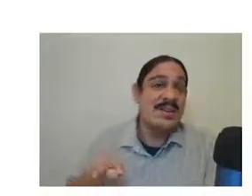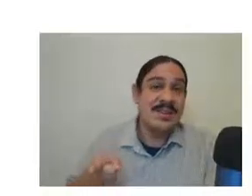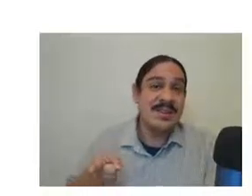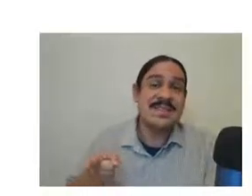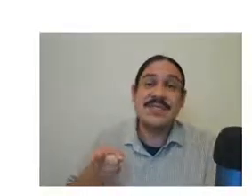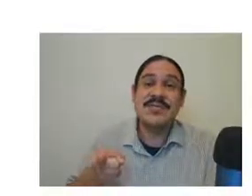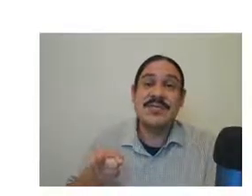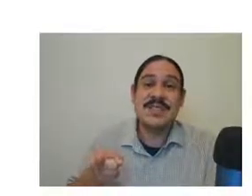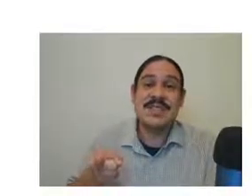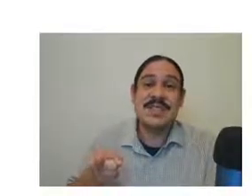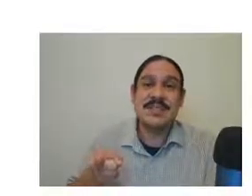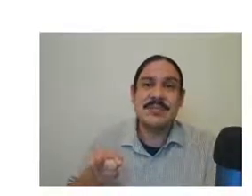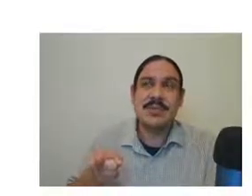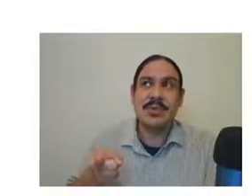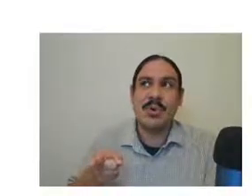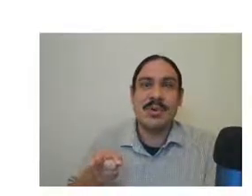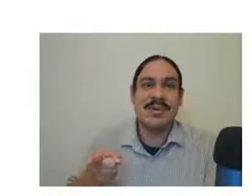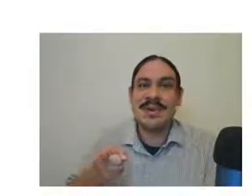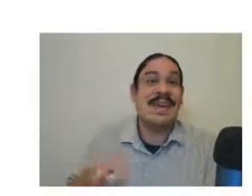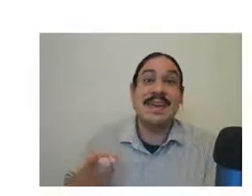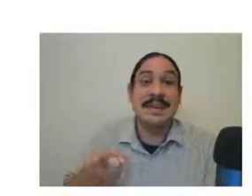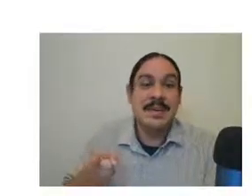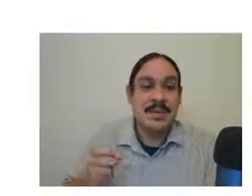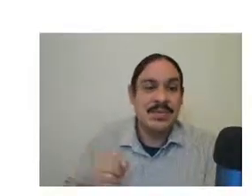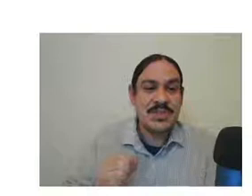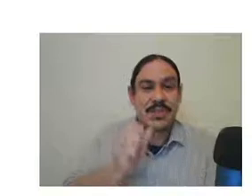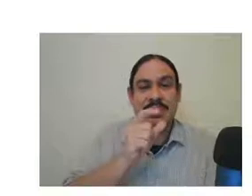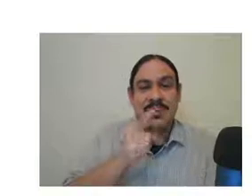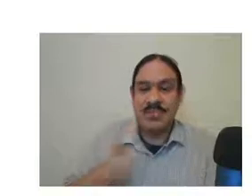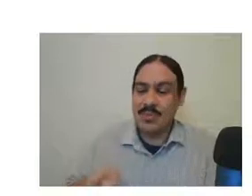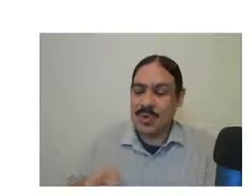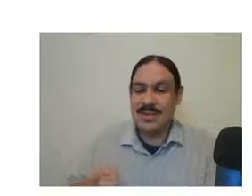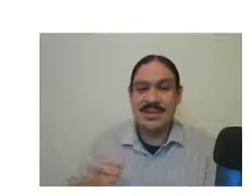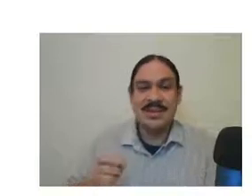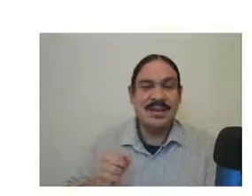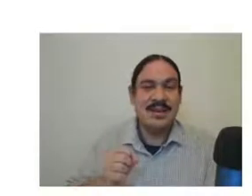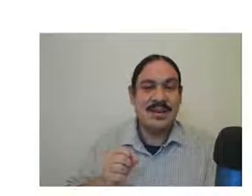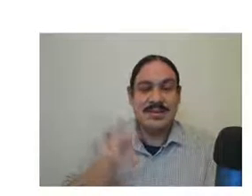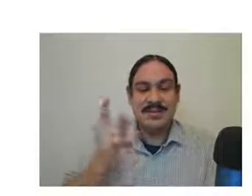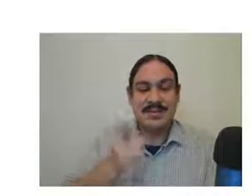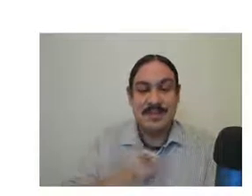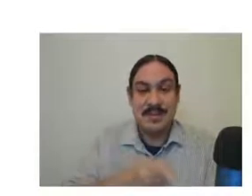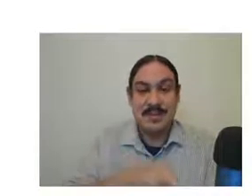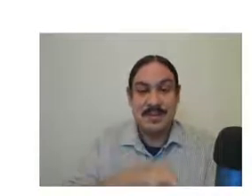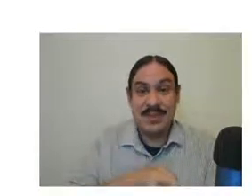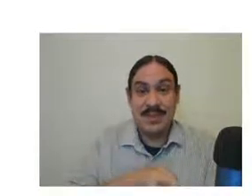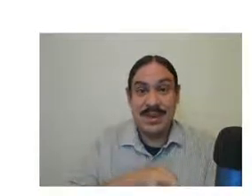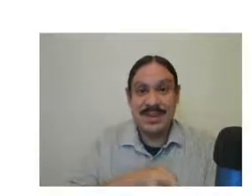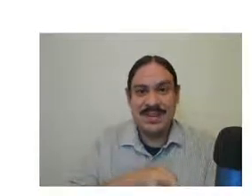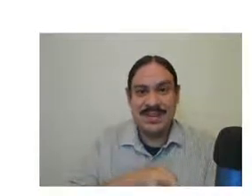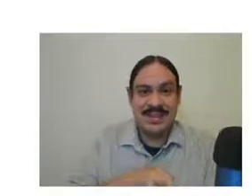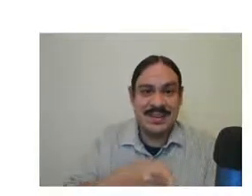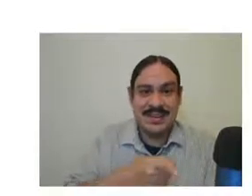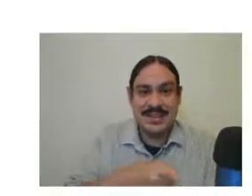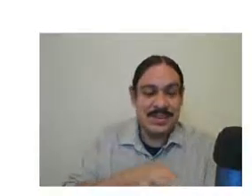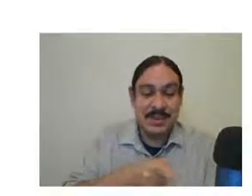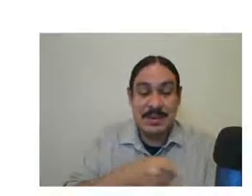it will essentially function as the pronoun he so juan